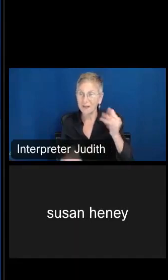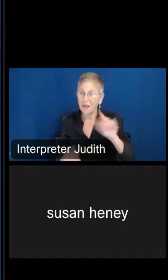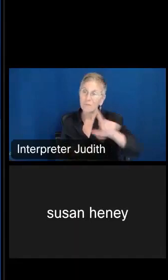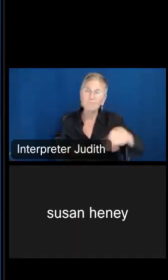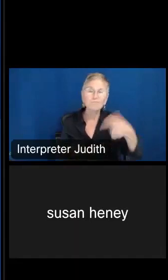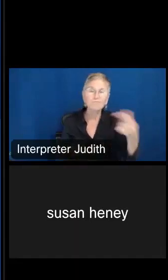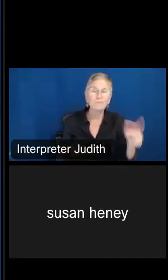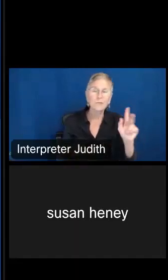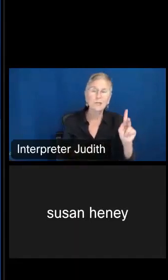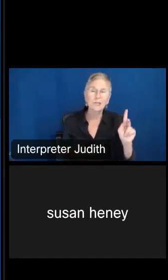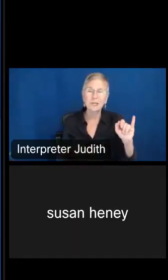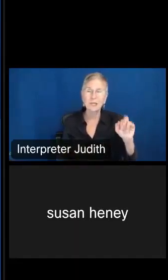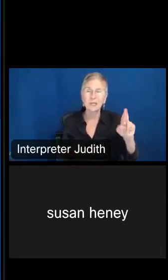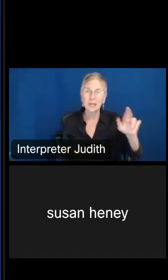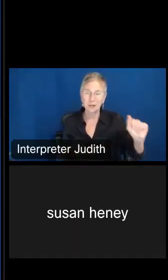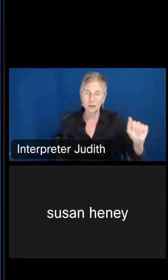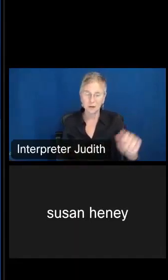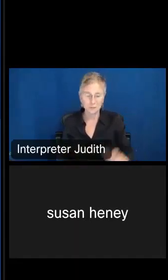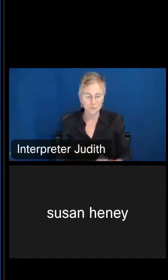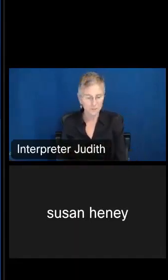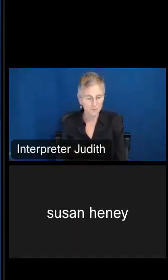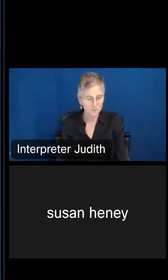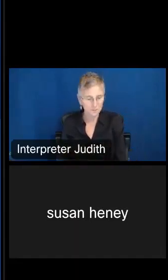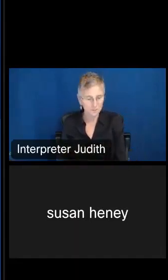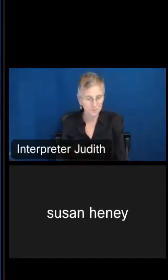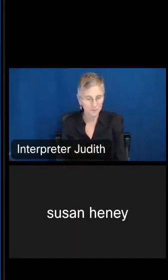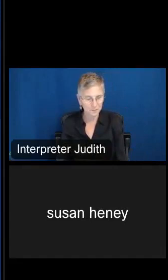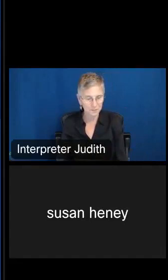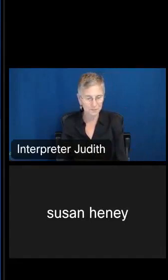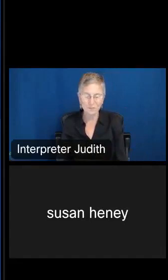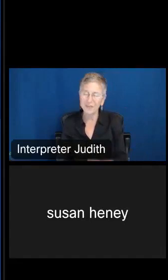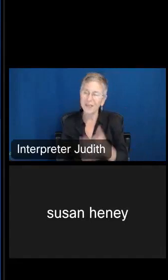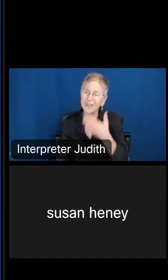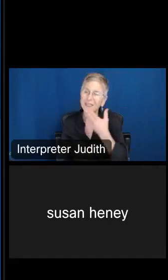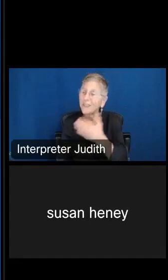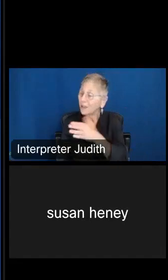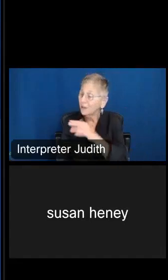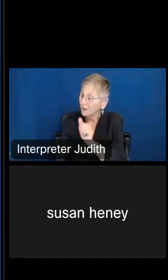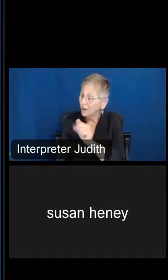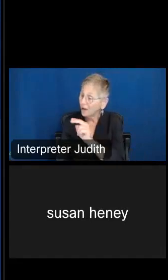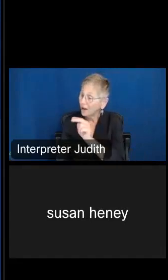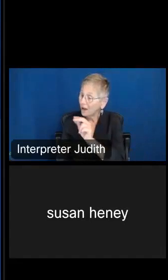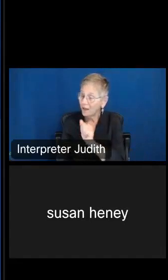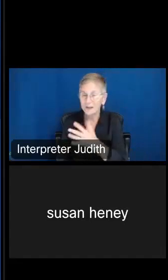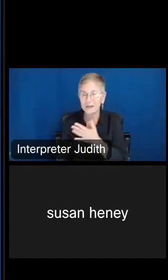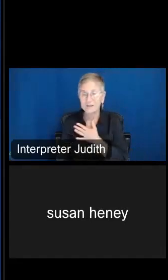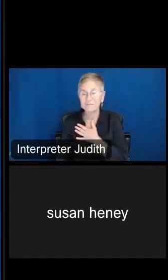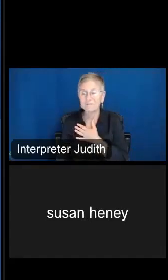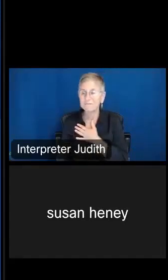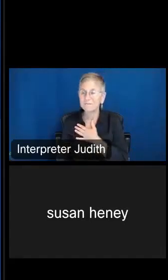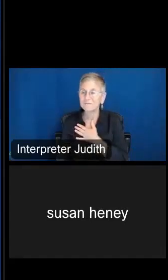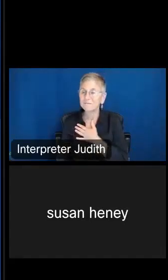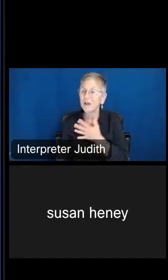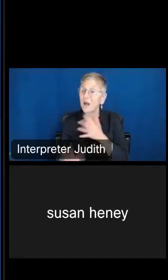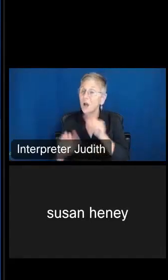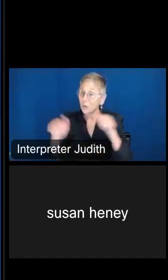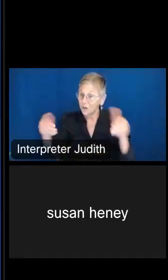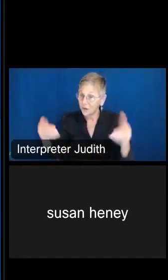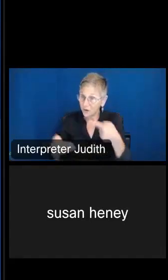Kira O'Bradovich: Thanks so much, Ana. Great. I'd love to introduce you guys to MDAT, our